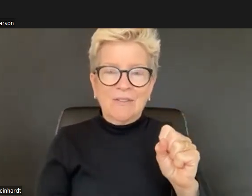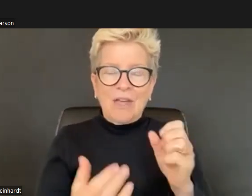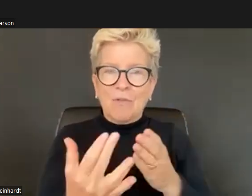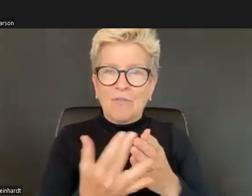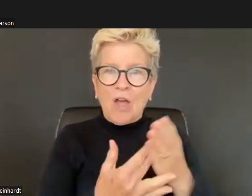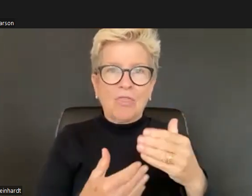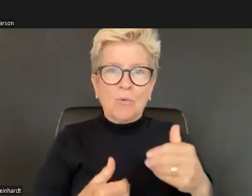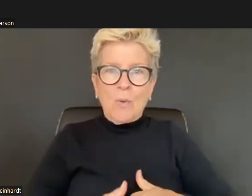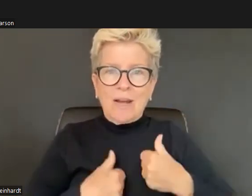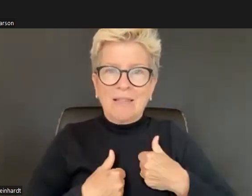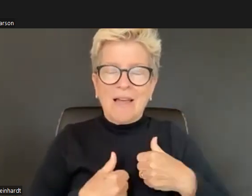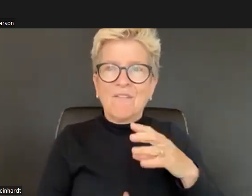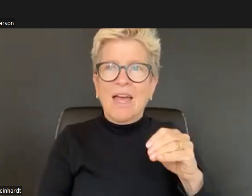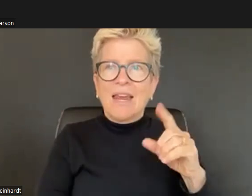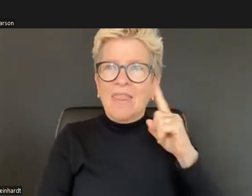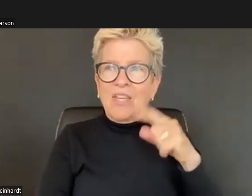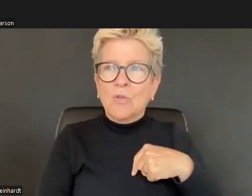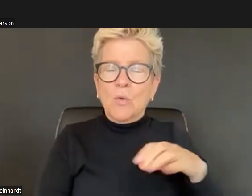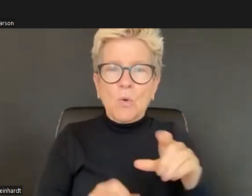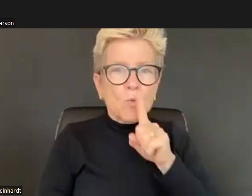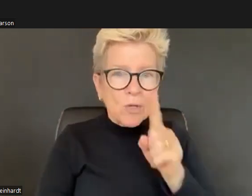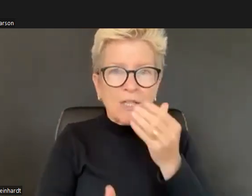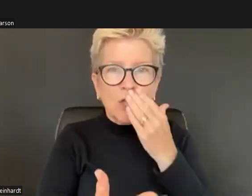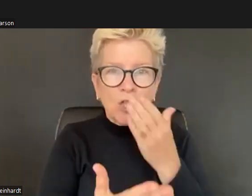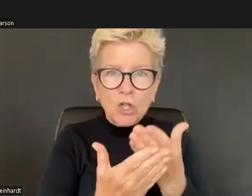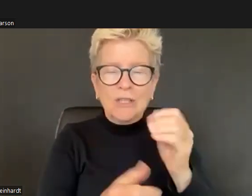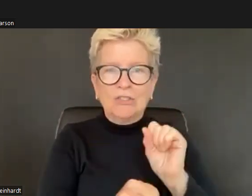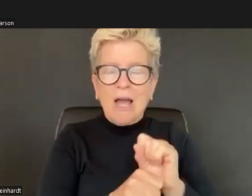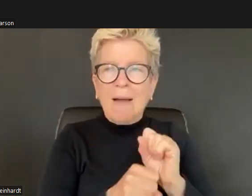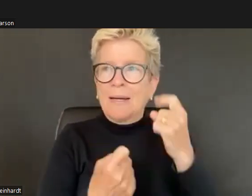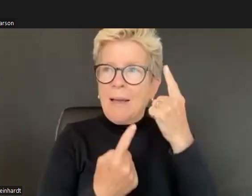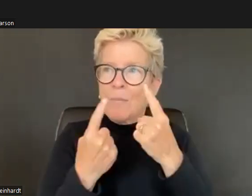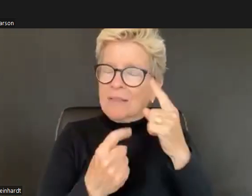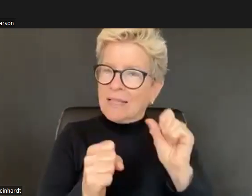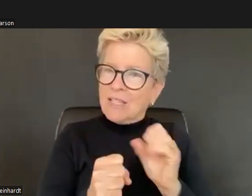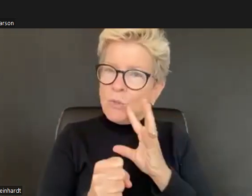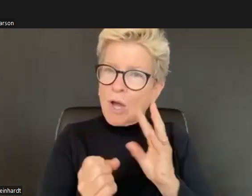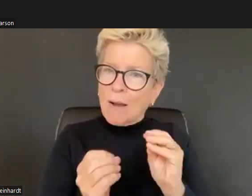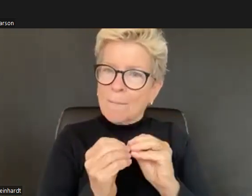Our K 12 team and student engagement. Support we actually read at list of the heart. And we started our week with just talking and having some discussion around where we were at in the book and just the different stages in which.